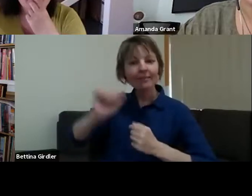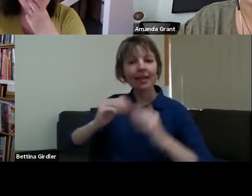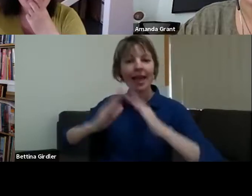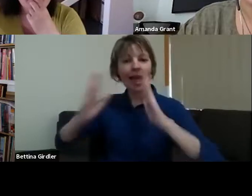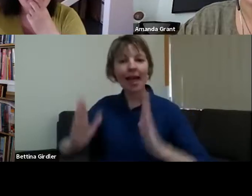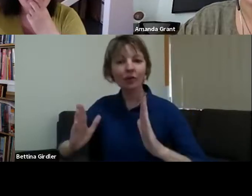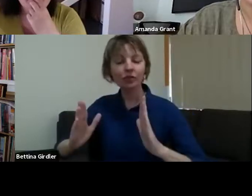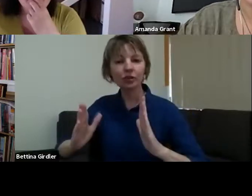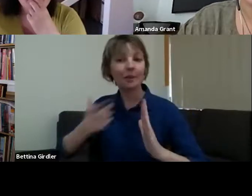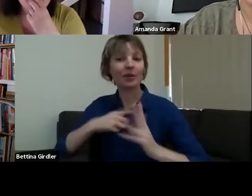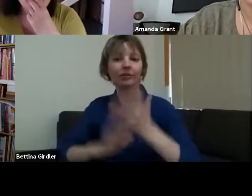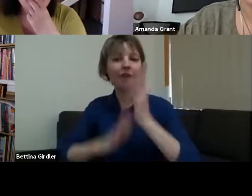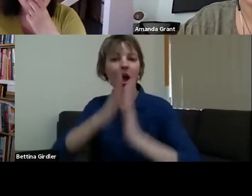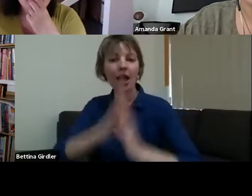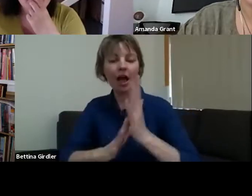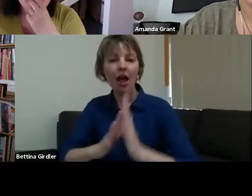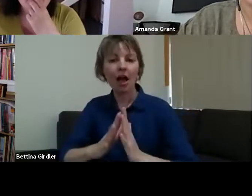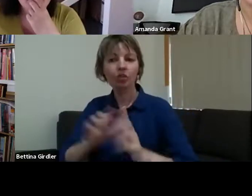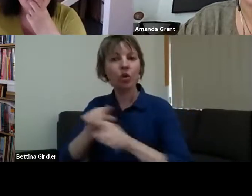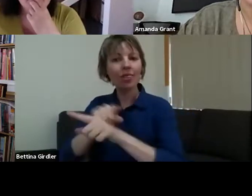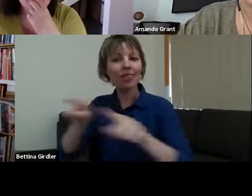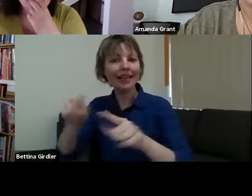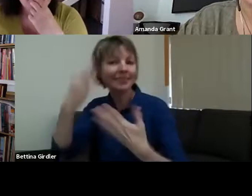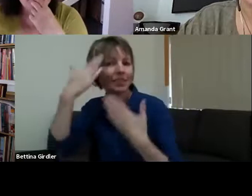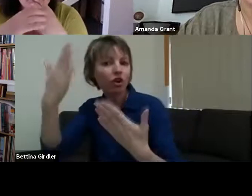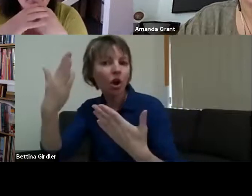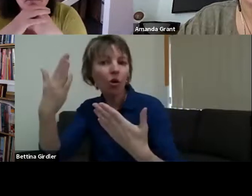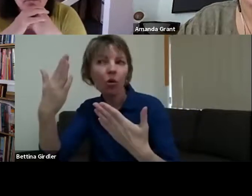directly affected by a fire coming through - there's an area nearby